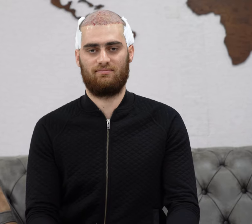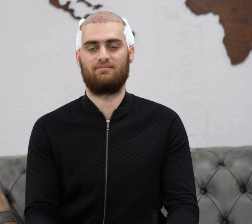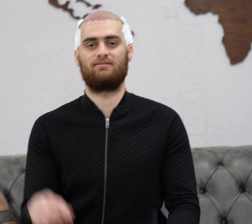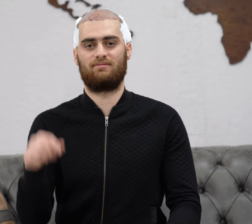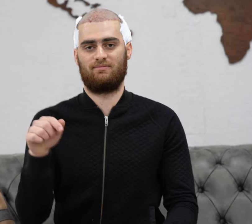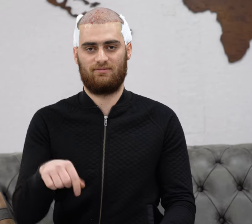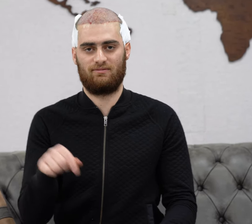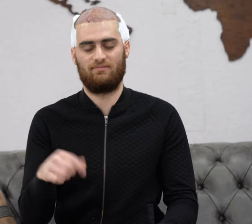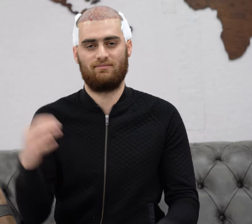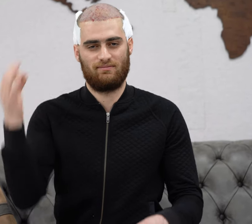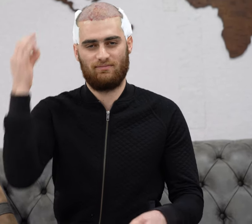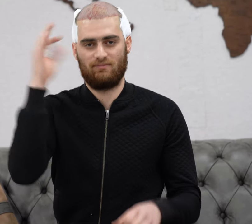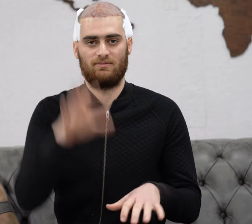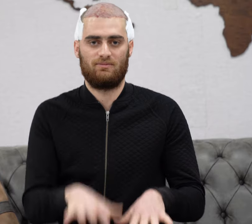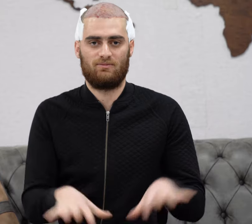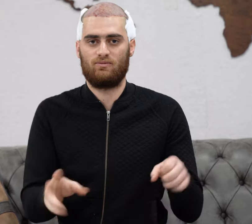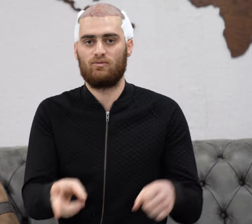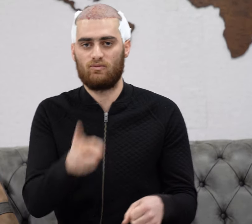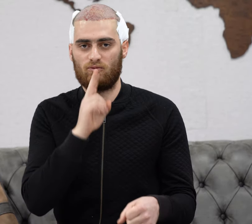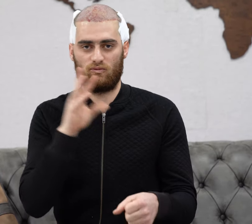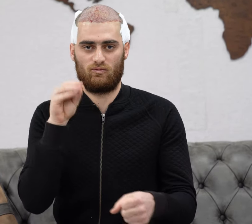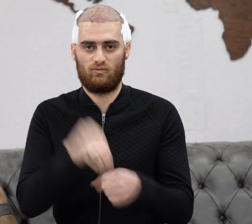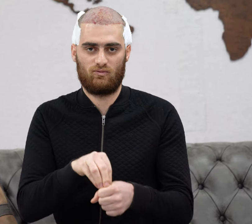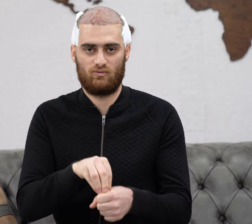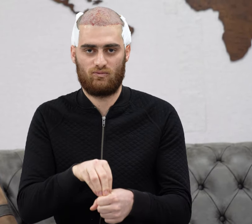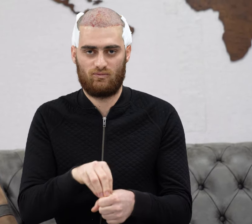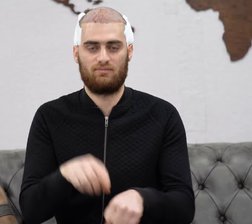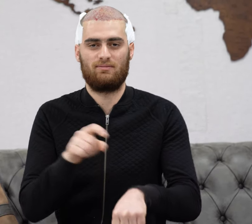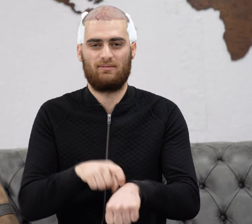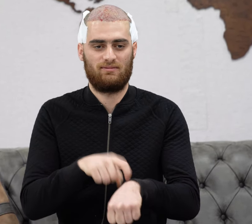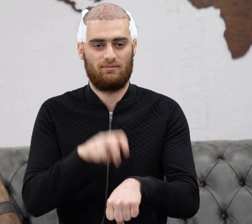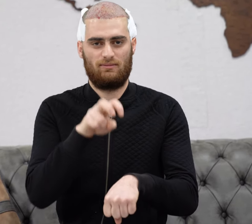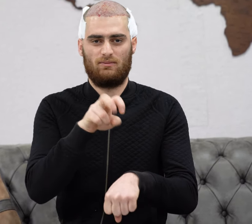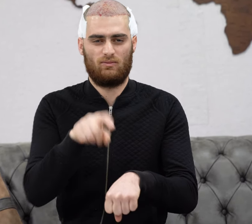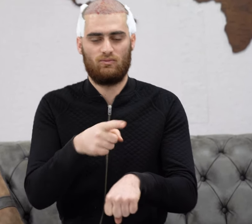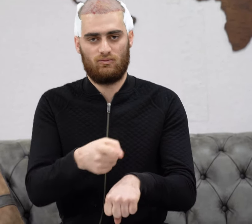Hair transplant operation is just done now, and it approximately took 8 hours.